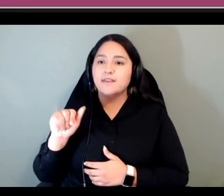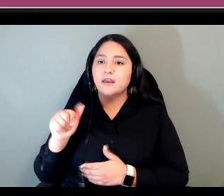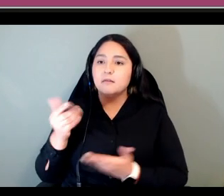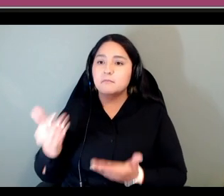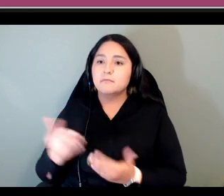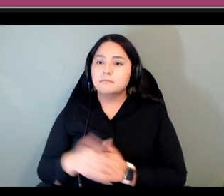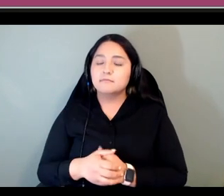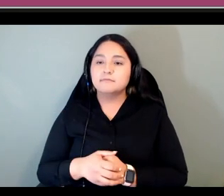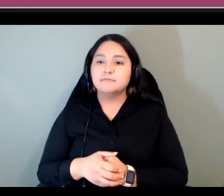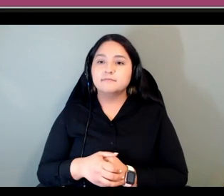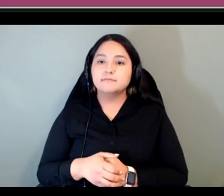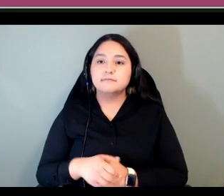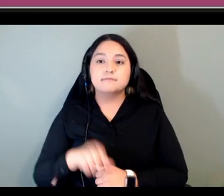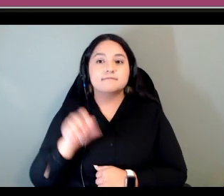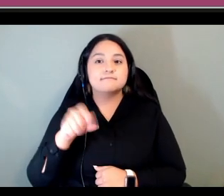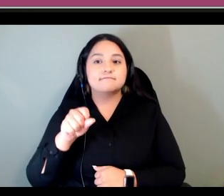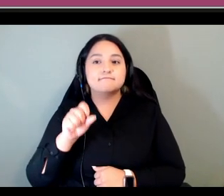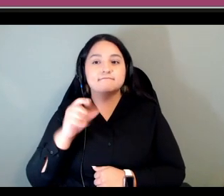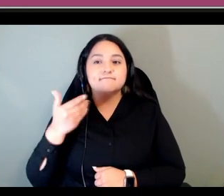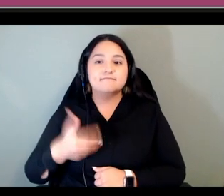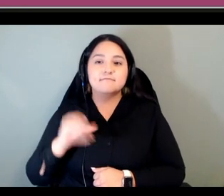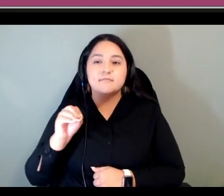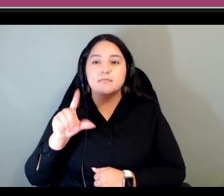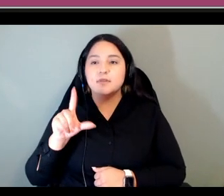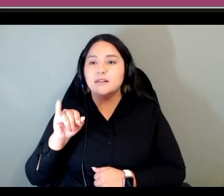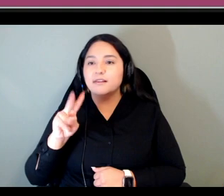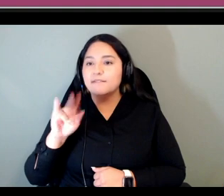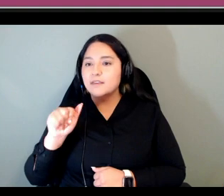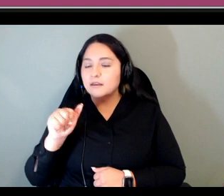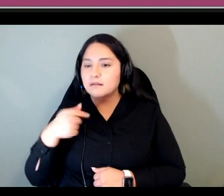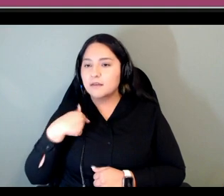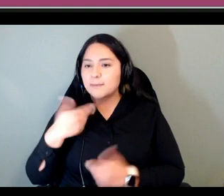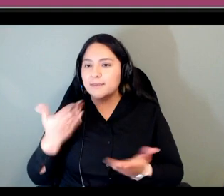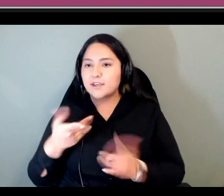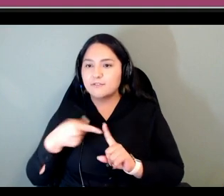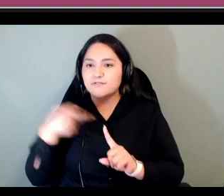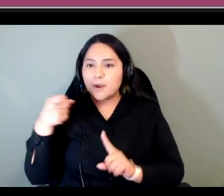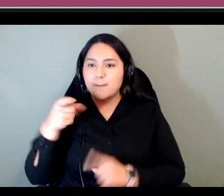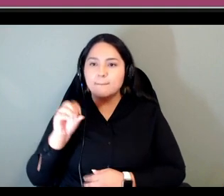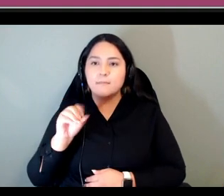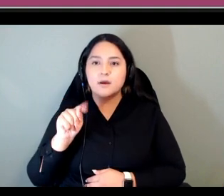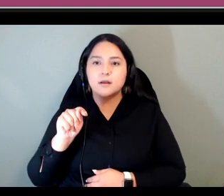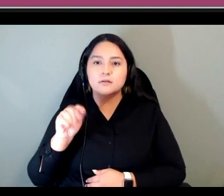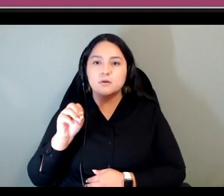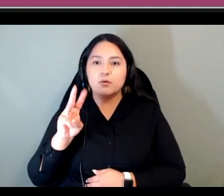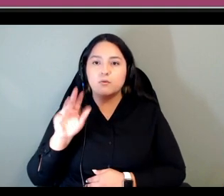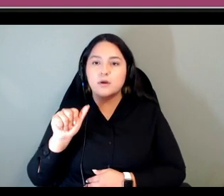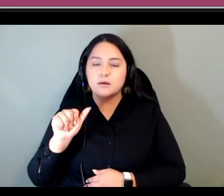olivia um yeah so i'm olivia i am coming to you guys from ottawa ontario canada which